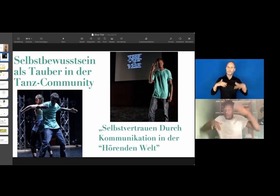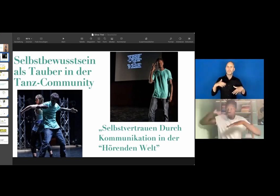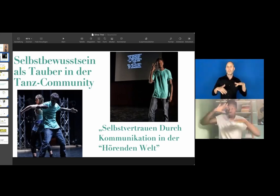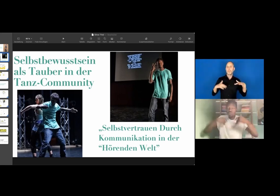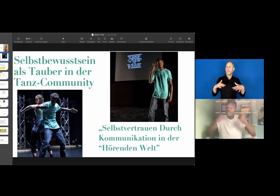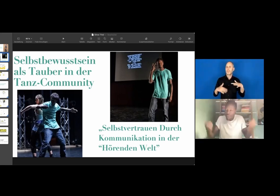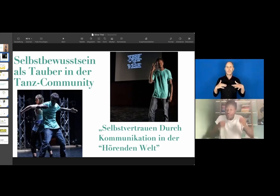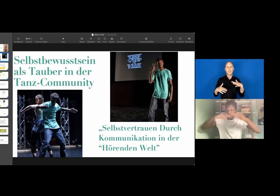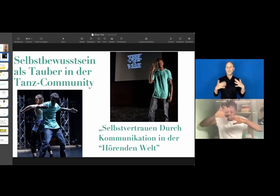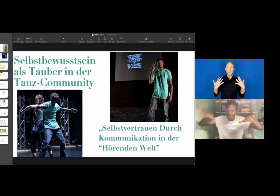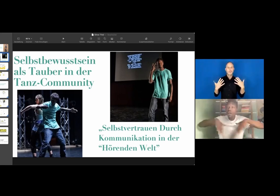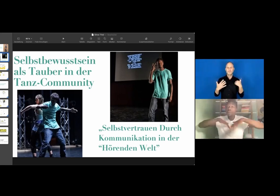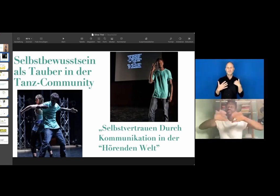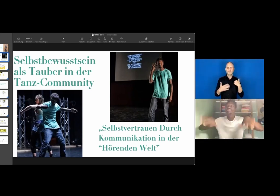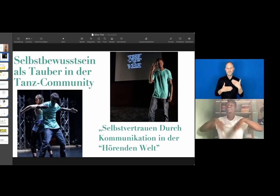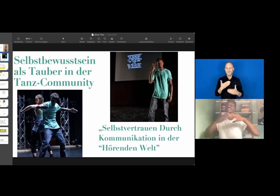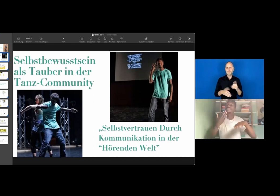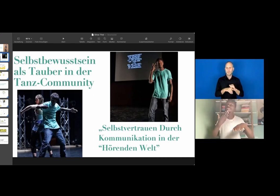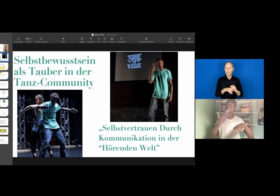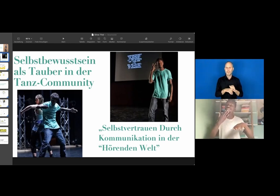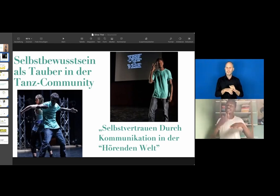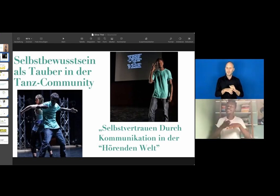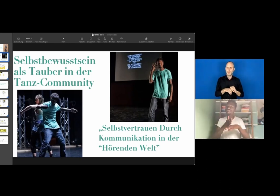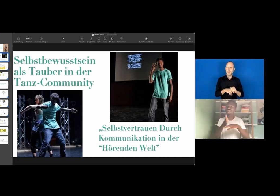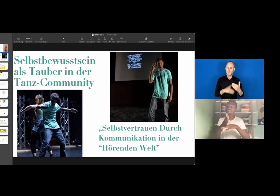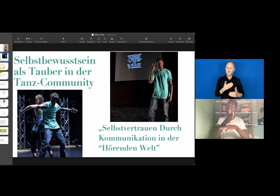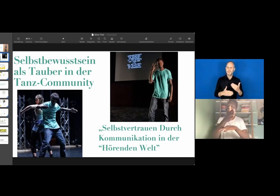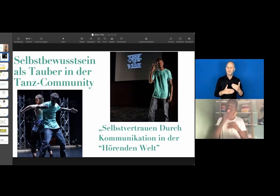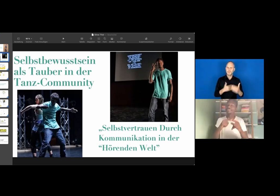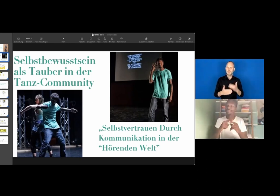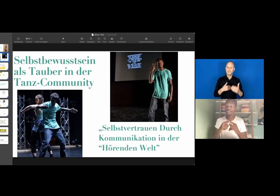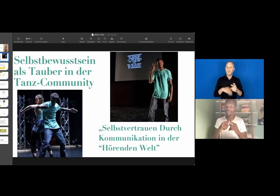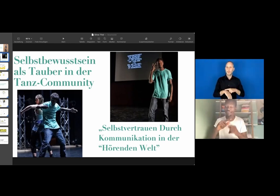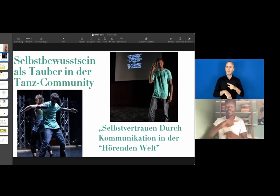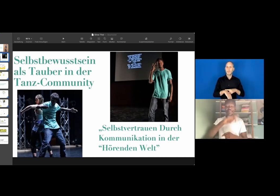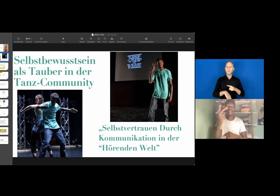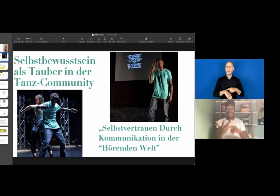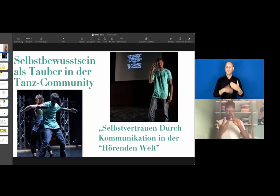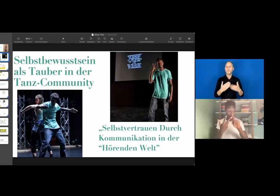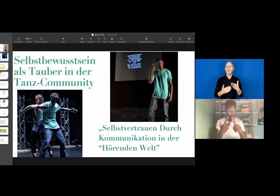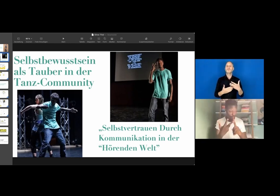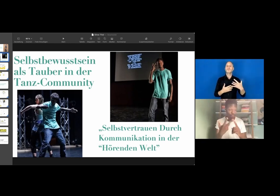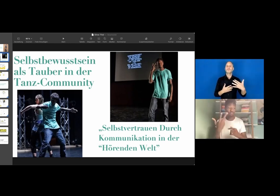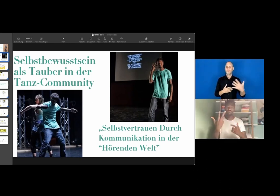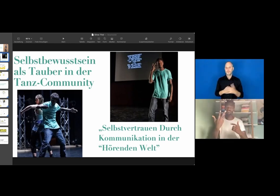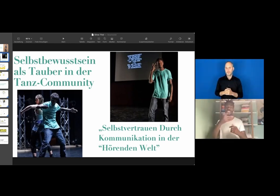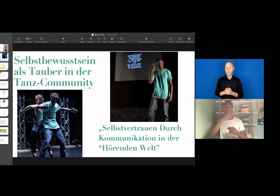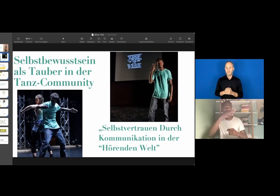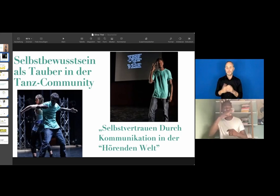Because literally, you are jumping into unknown waters and you need to find your way in those areas.